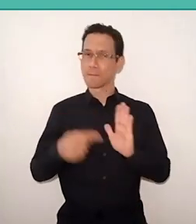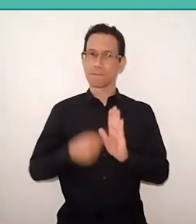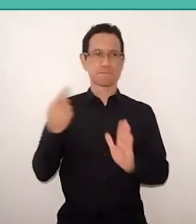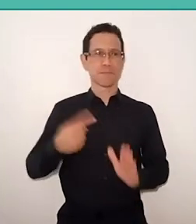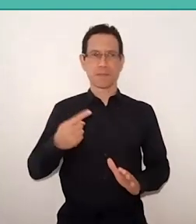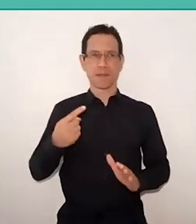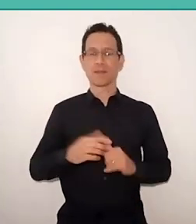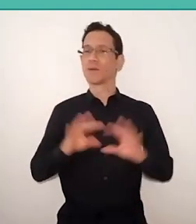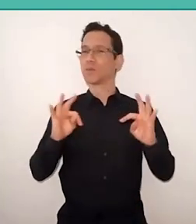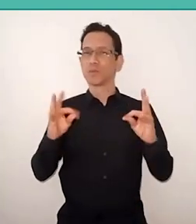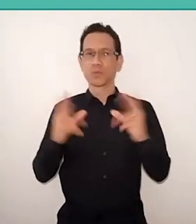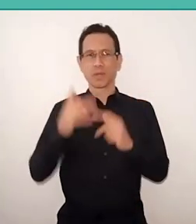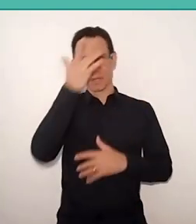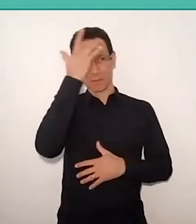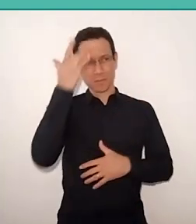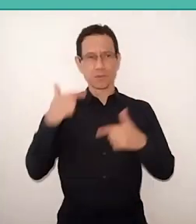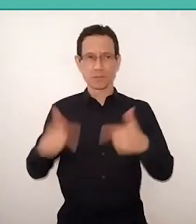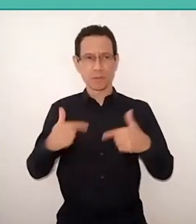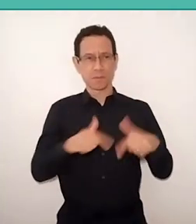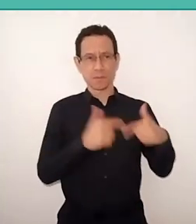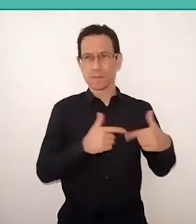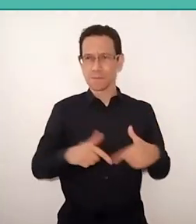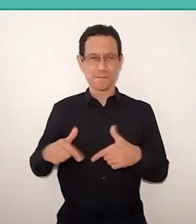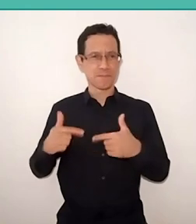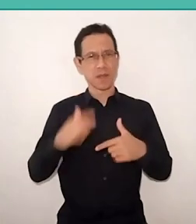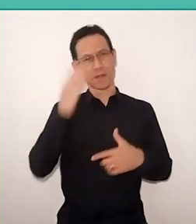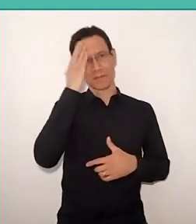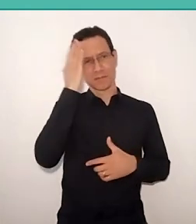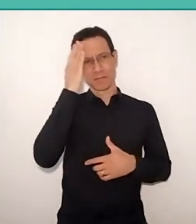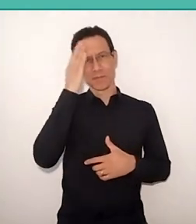and professionals who work in these places. That's why I celebrate,